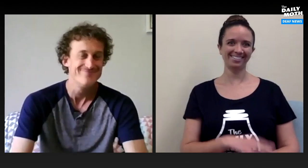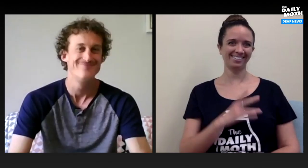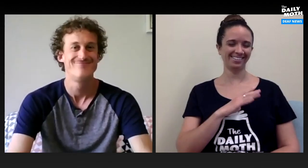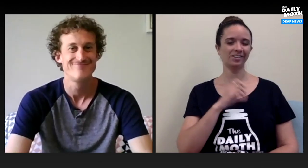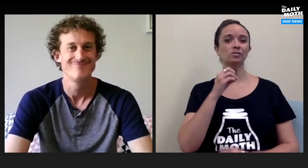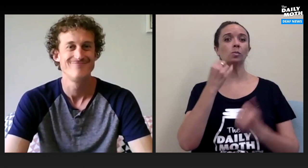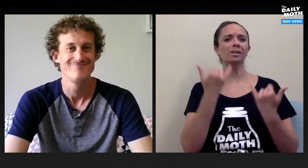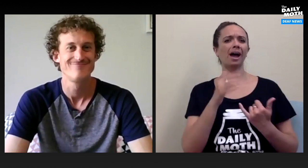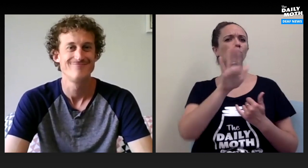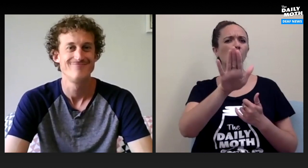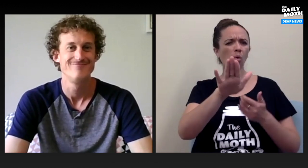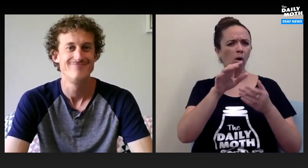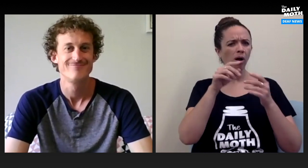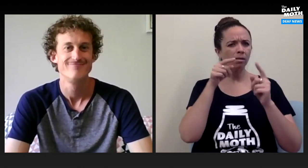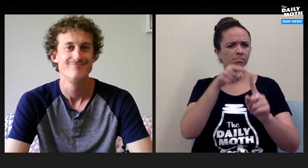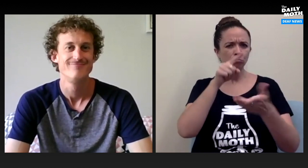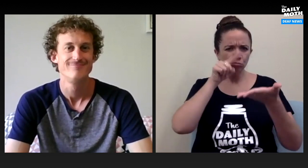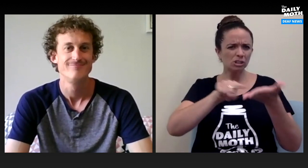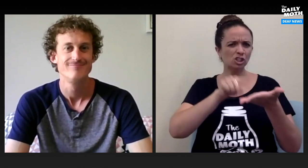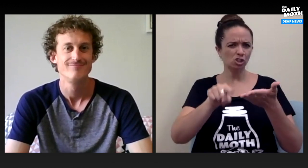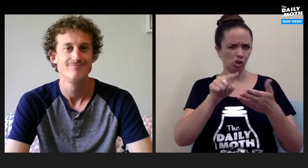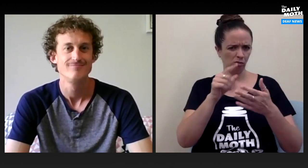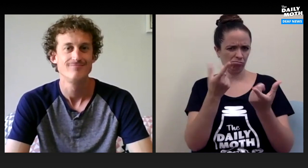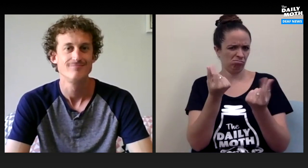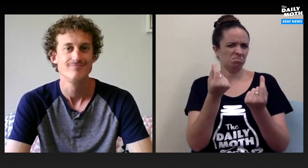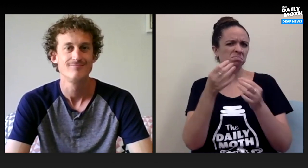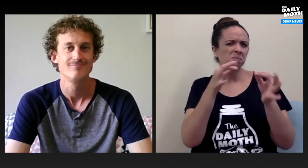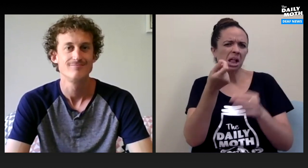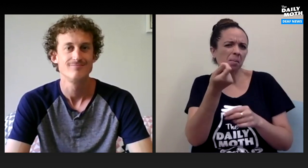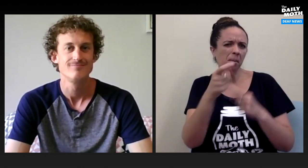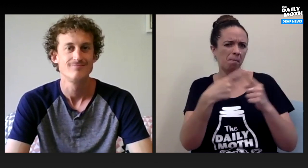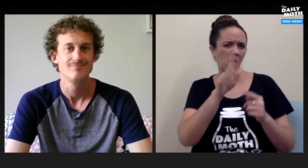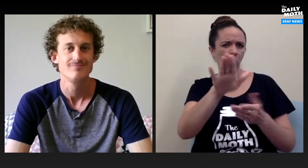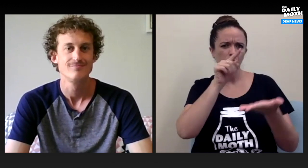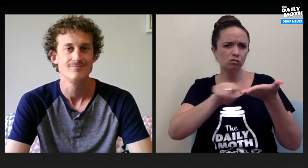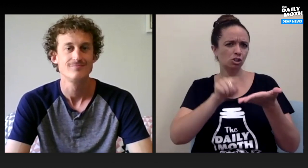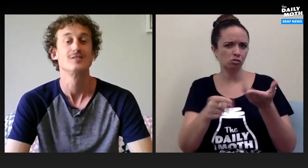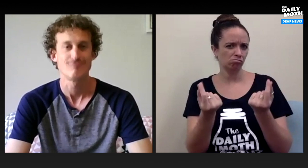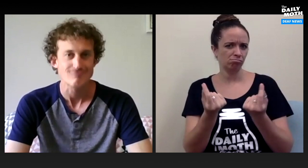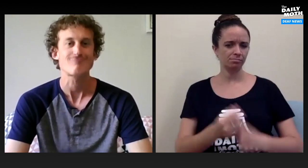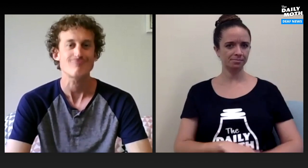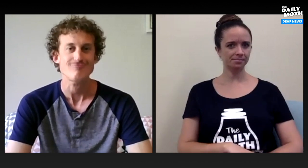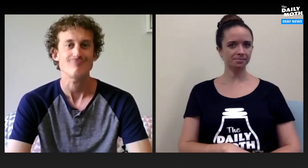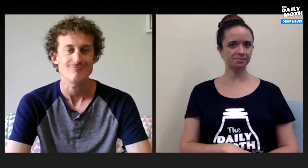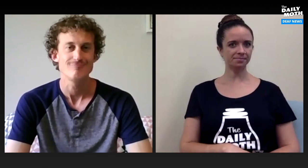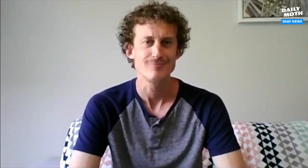So, about your research, could you explain a little about your research.